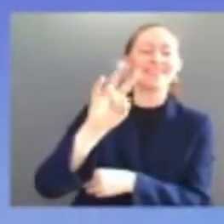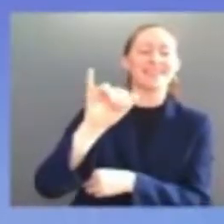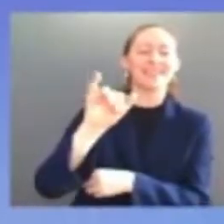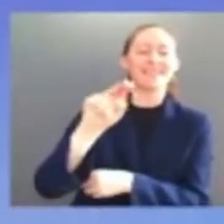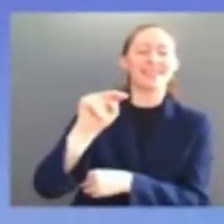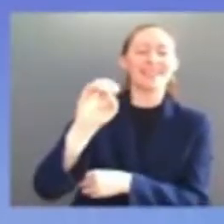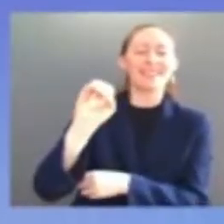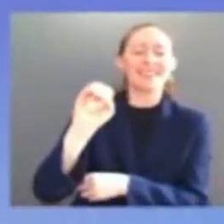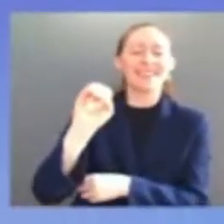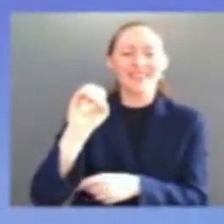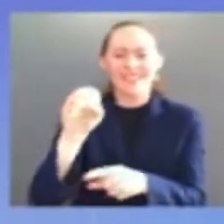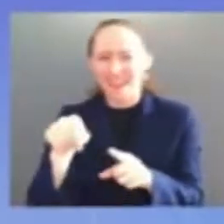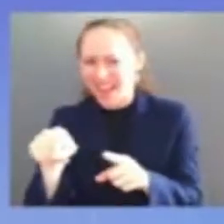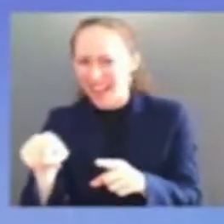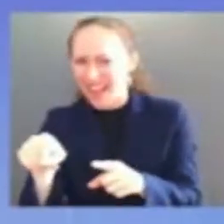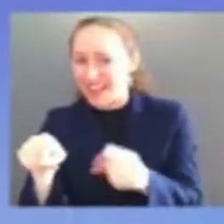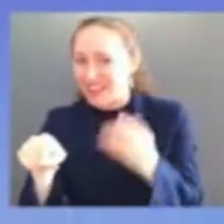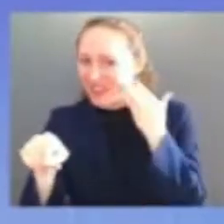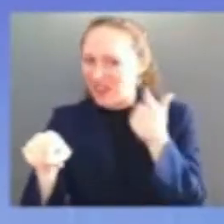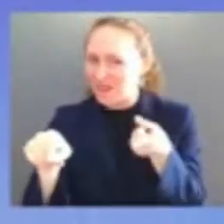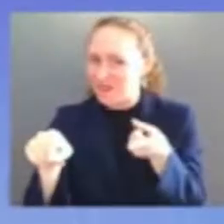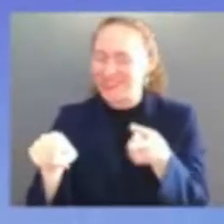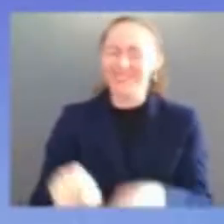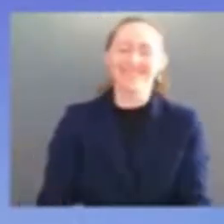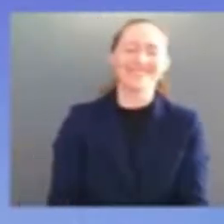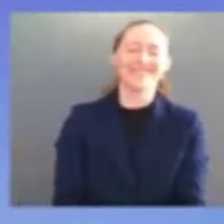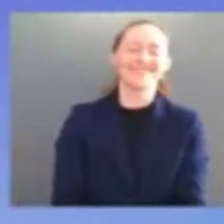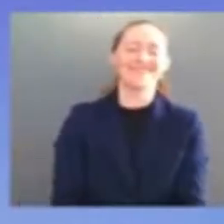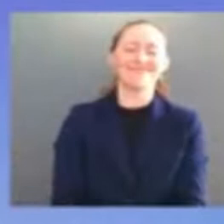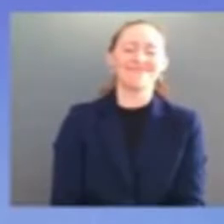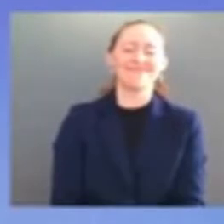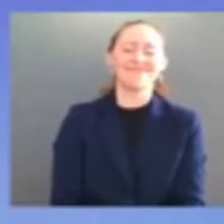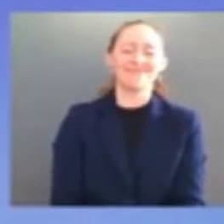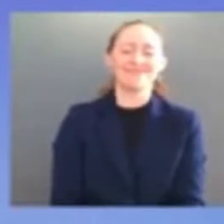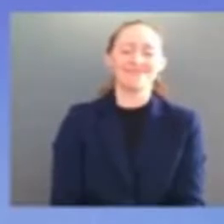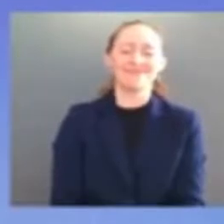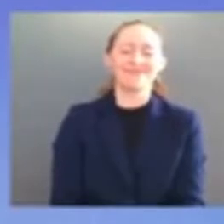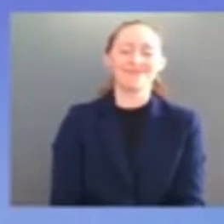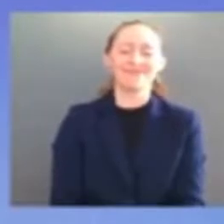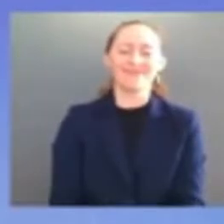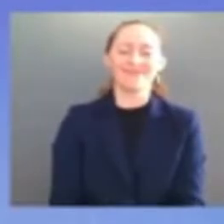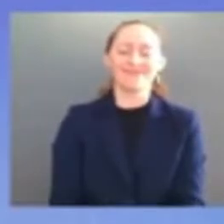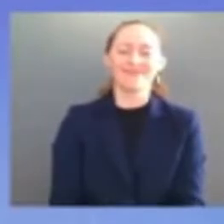who's so inspired by the hearing she wants to be a supreme court justice when she grows up god love